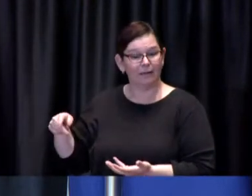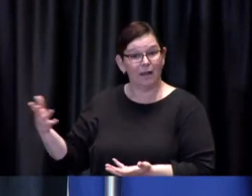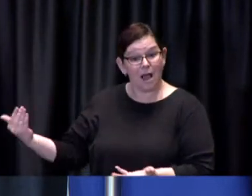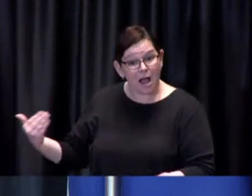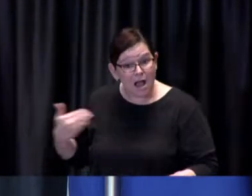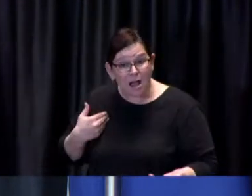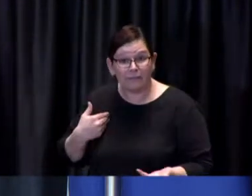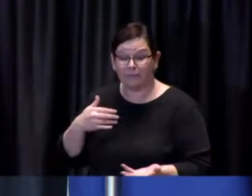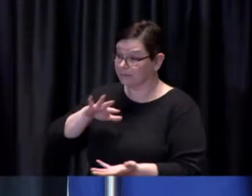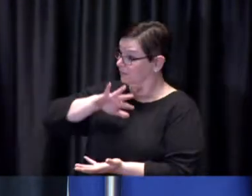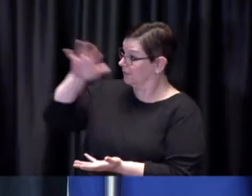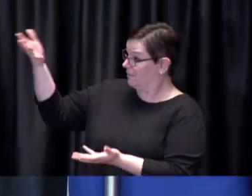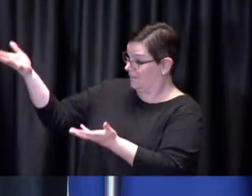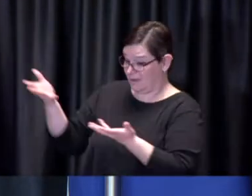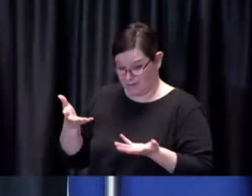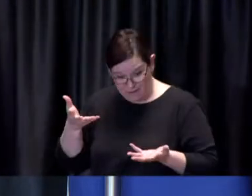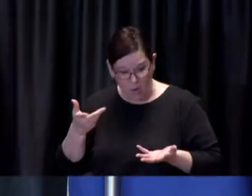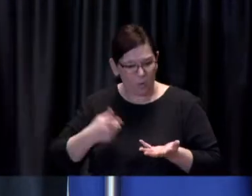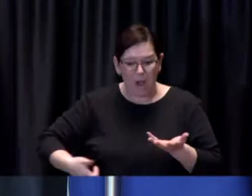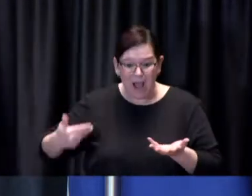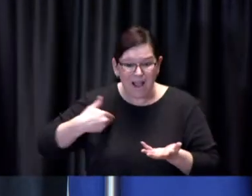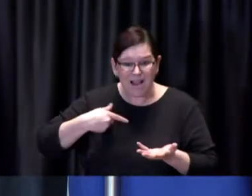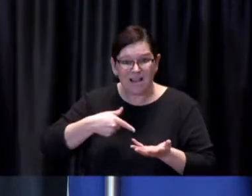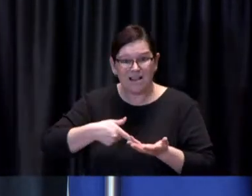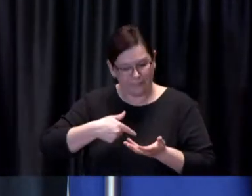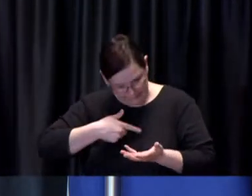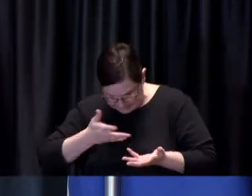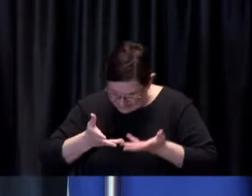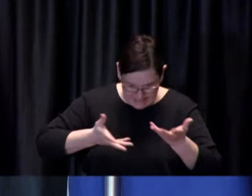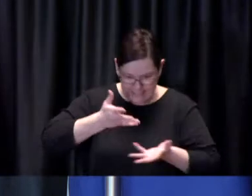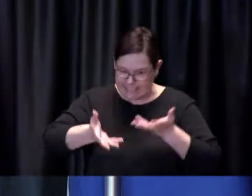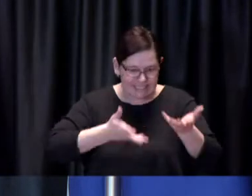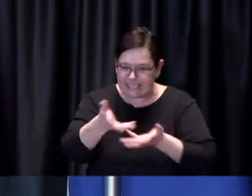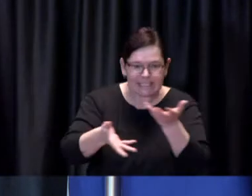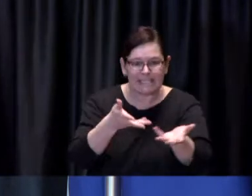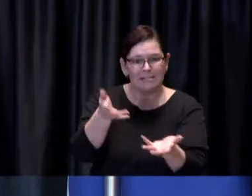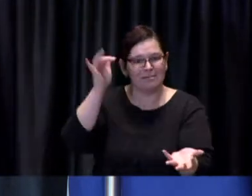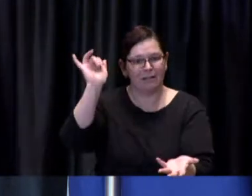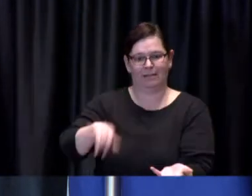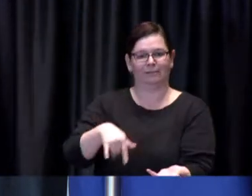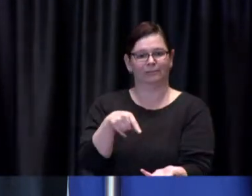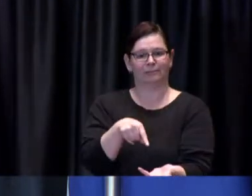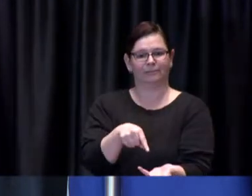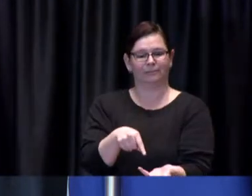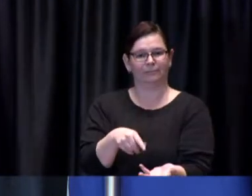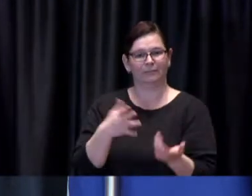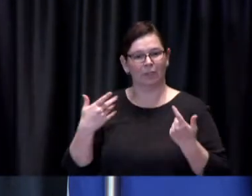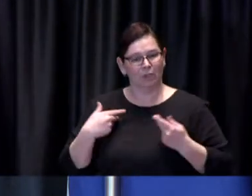we're providing those vaccines as quickly as possible with a mind to reducing mortality